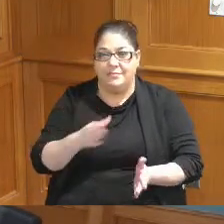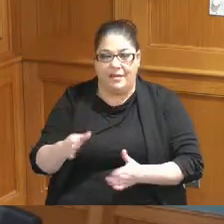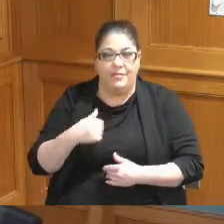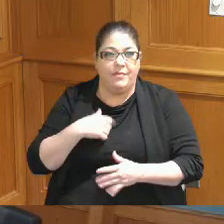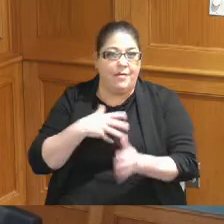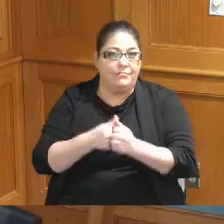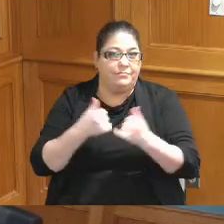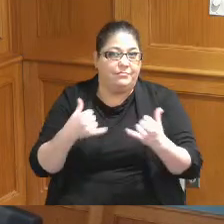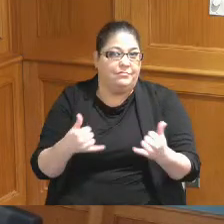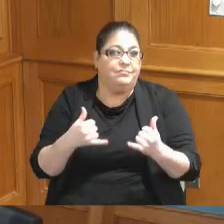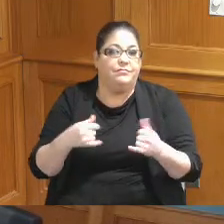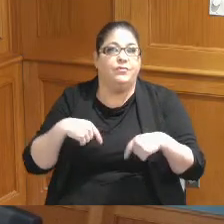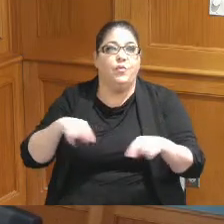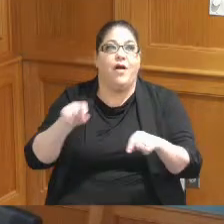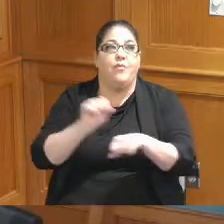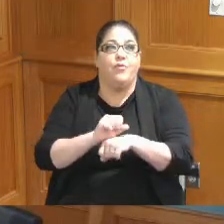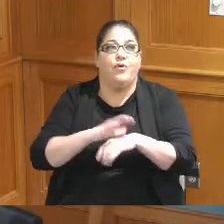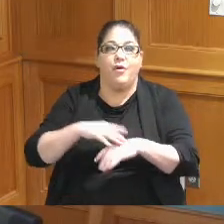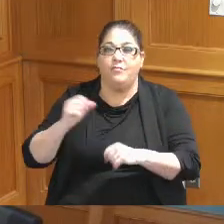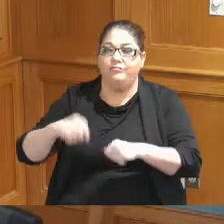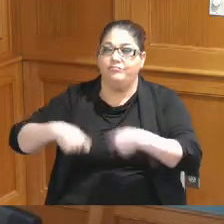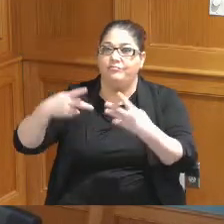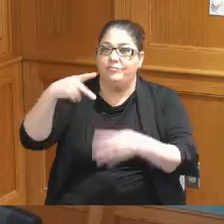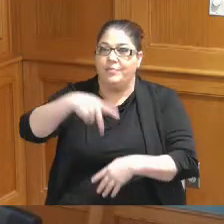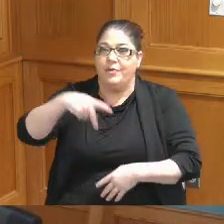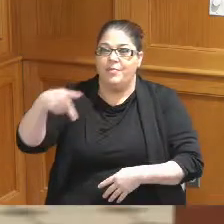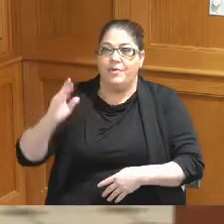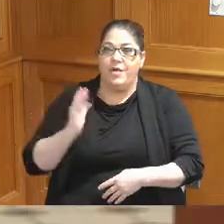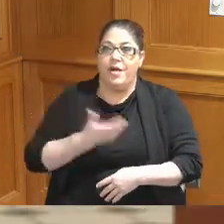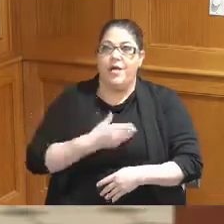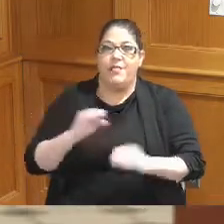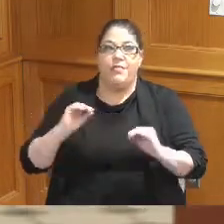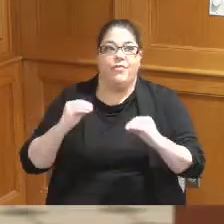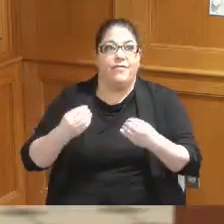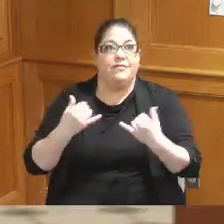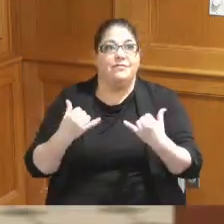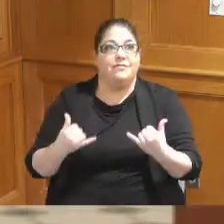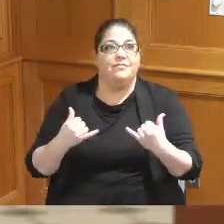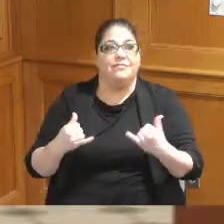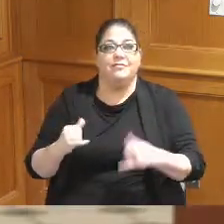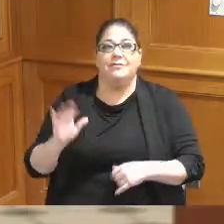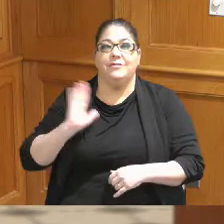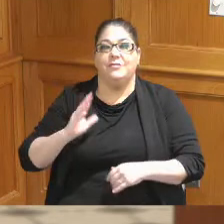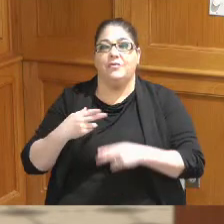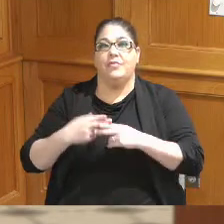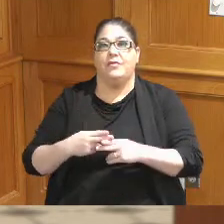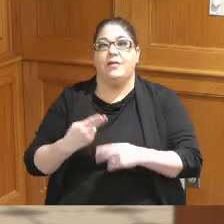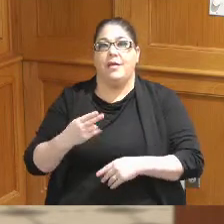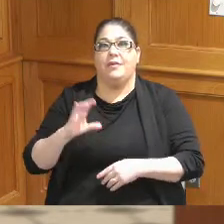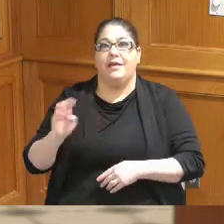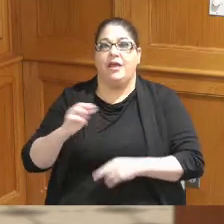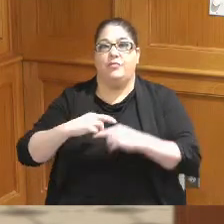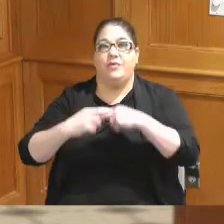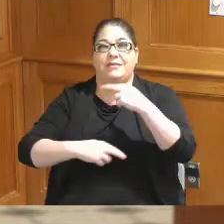so while they're working on the PowerPoint our office is now called Hamilton County resource we were formerly known as Hamilton County Recycling and solid waste District